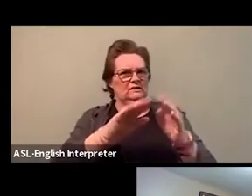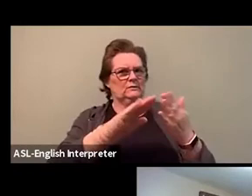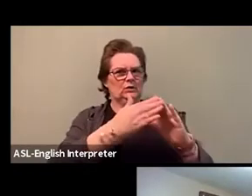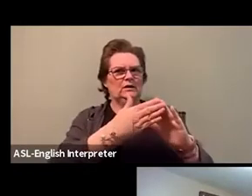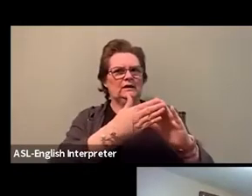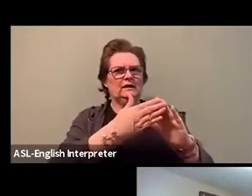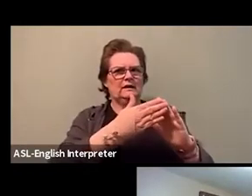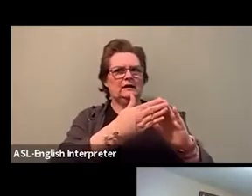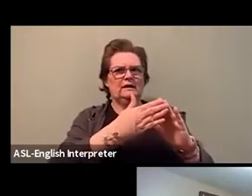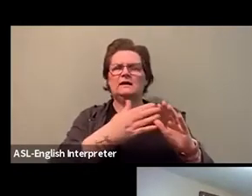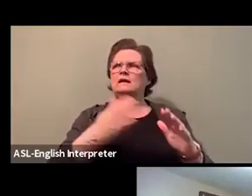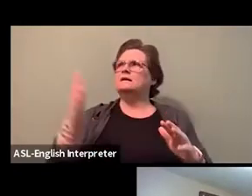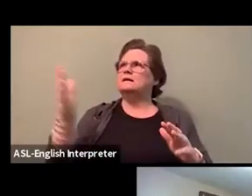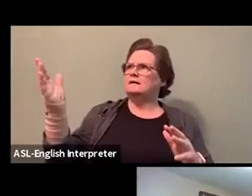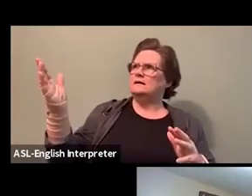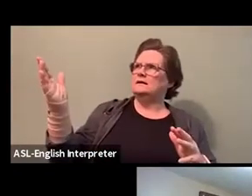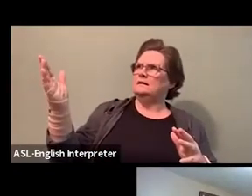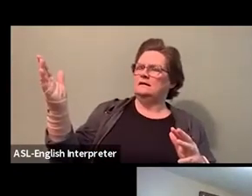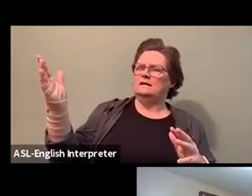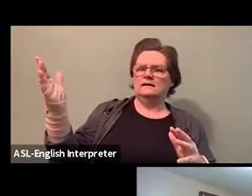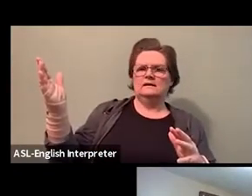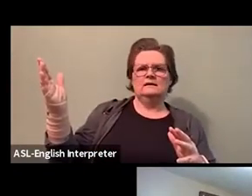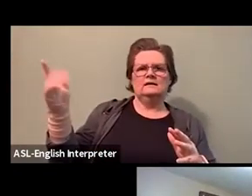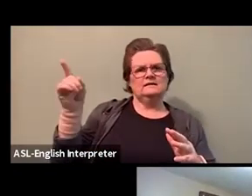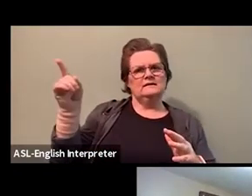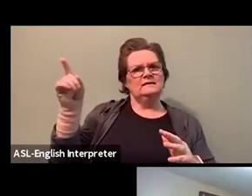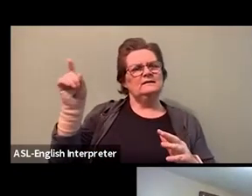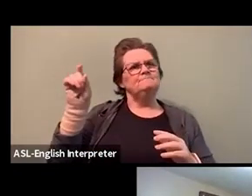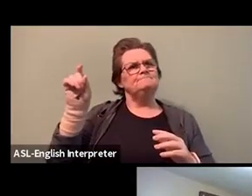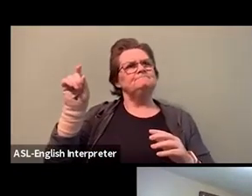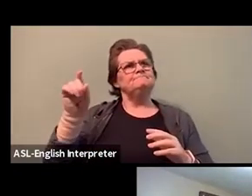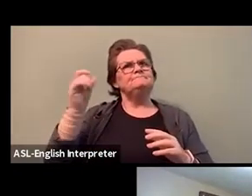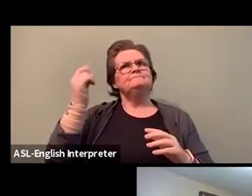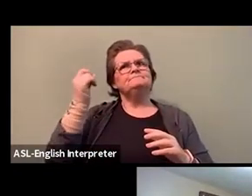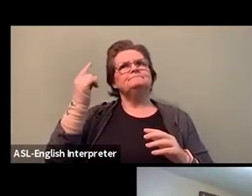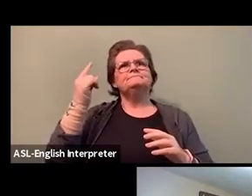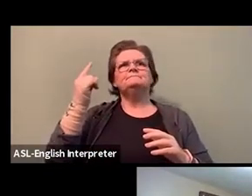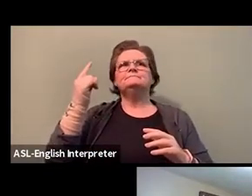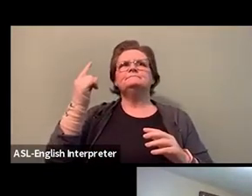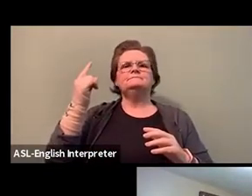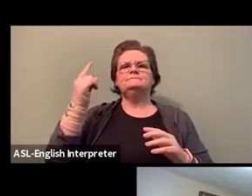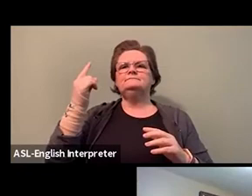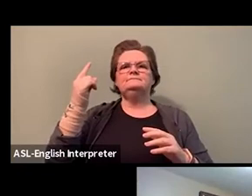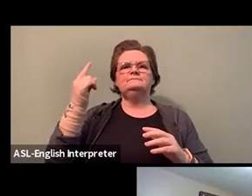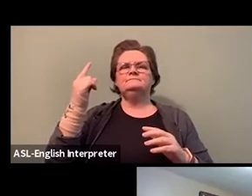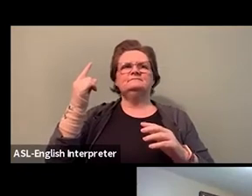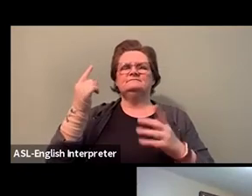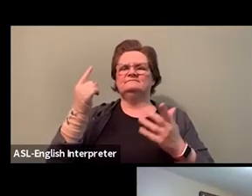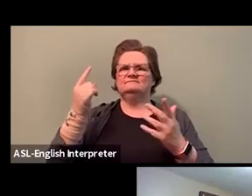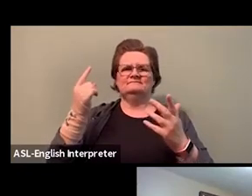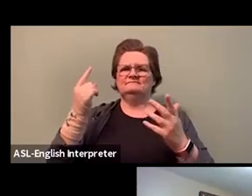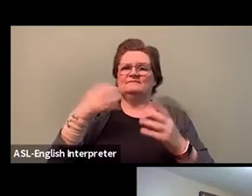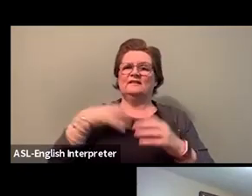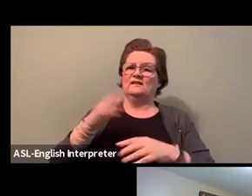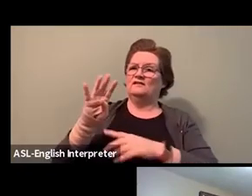anti-black racism, you know, as not just being alive and well for over 400 years, but you know,